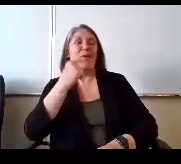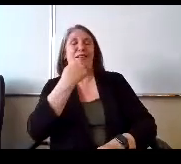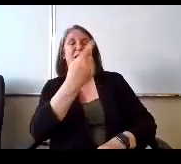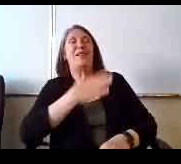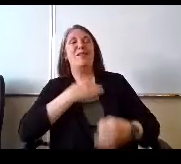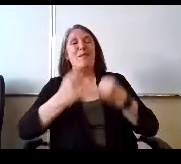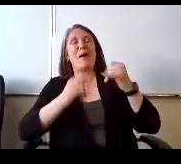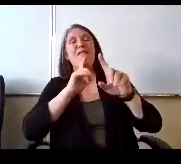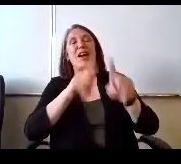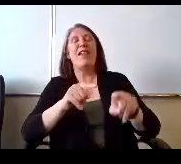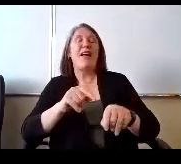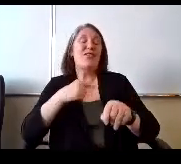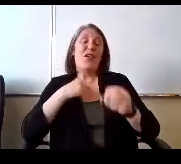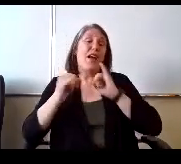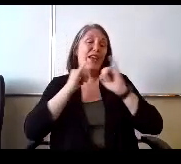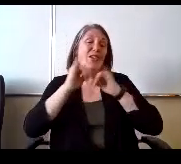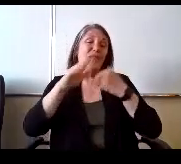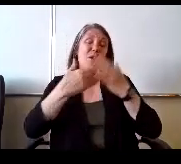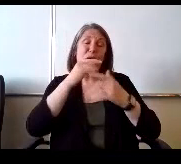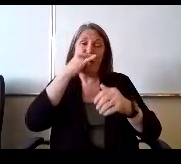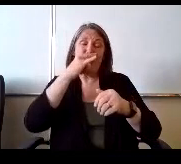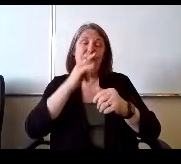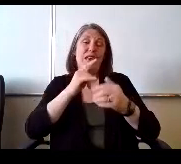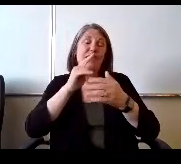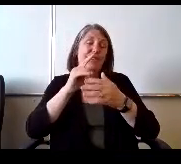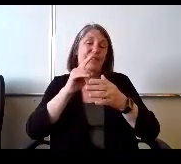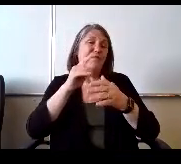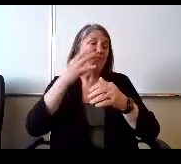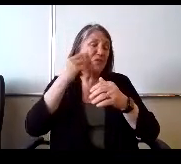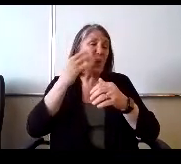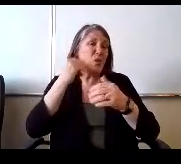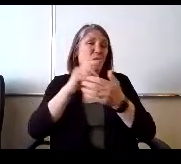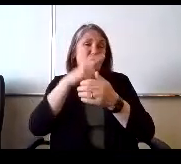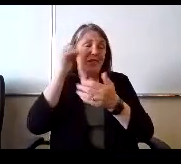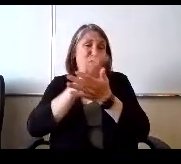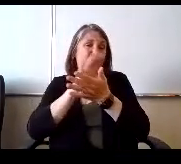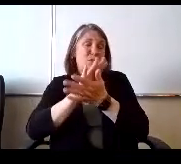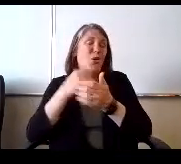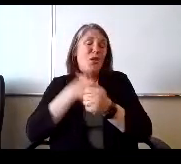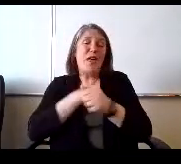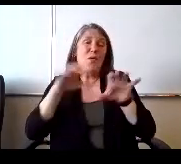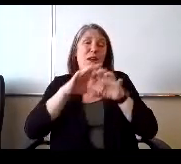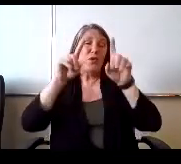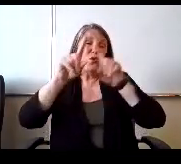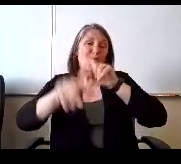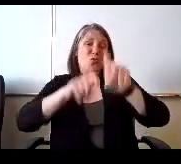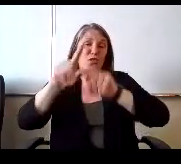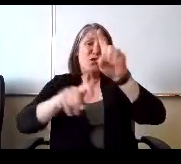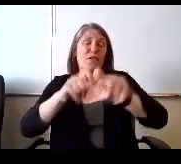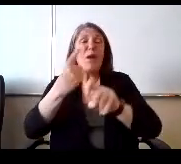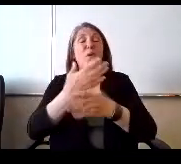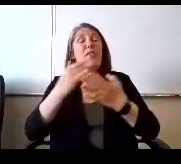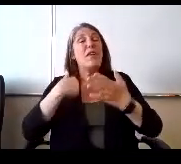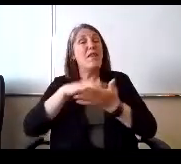One thing we find and I interview all the kids going through summer school and we do a survey and one thing we find